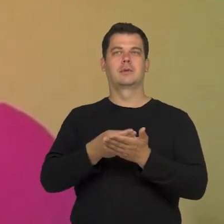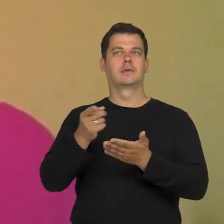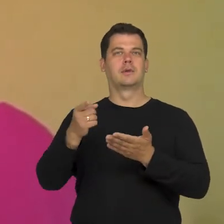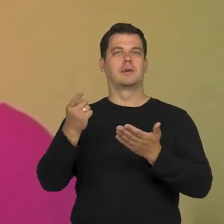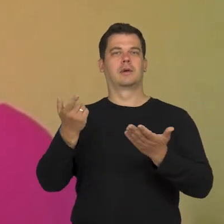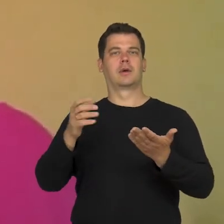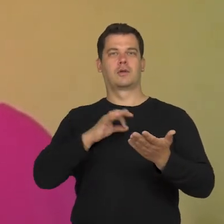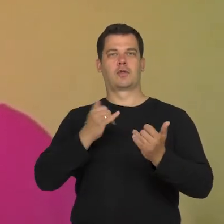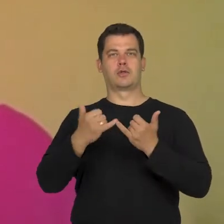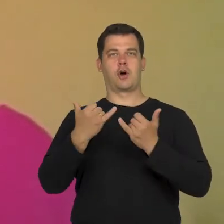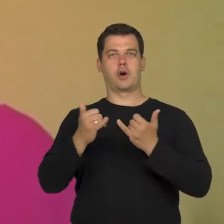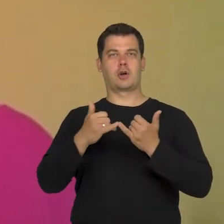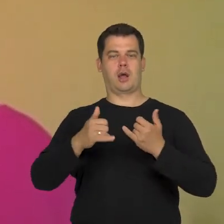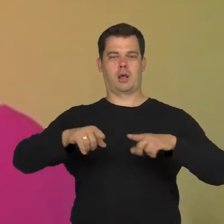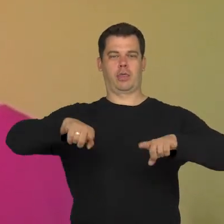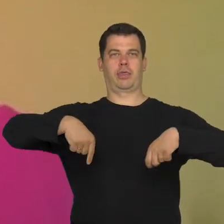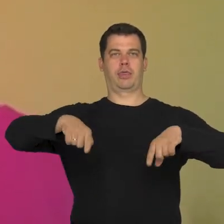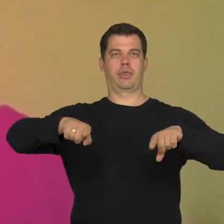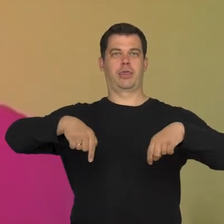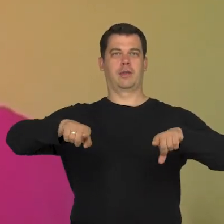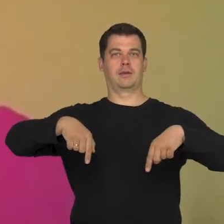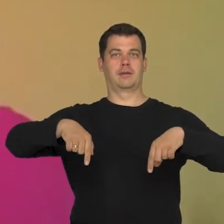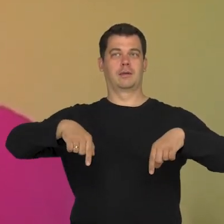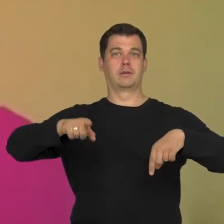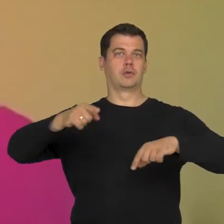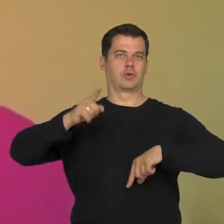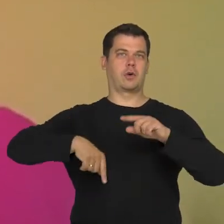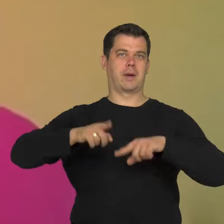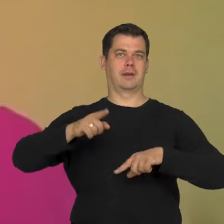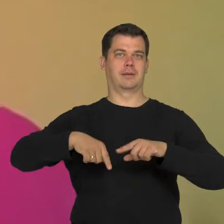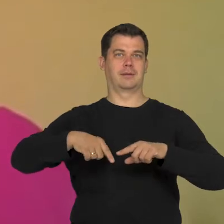when my legs are hanging over the floor because I can't reach it.